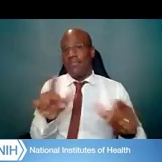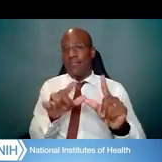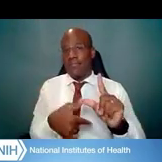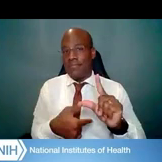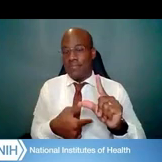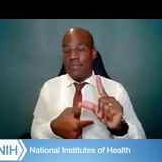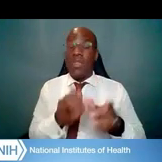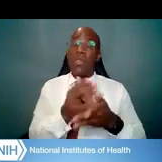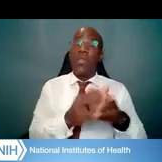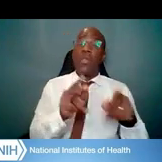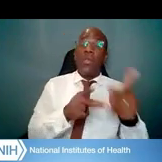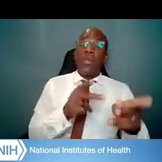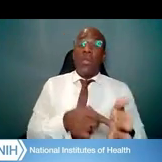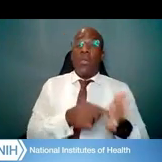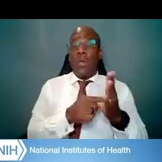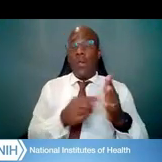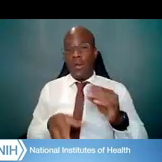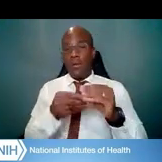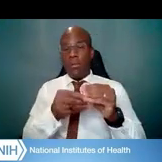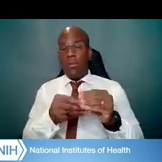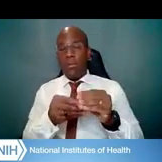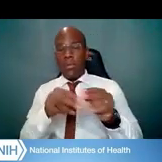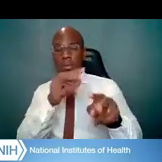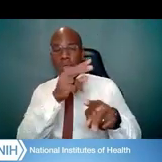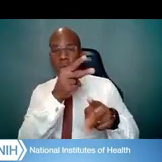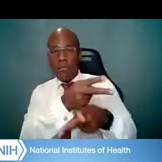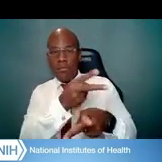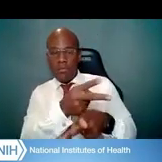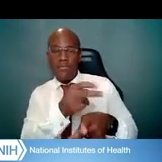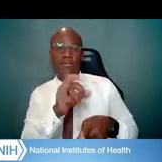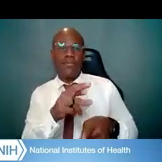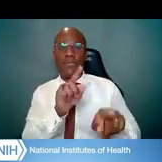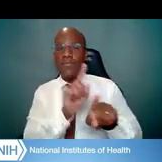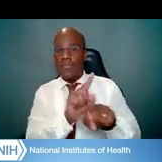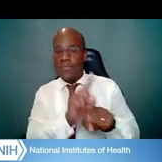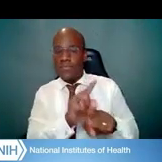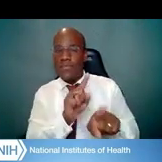or mentored career development beyond the postdoctoral period,